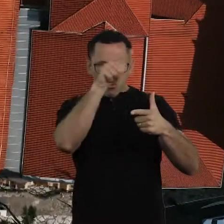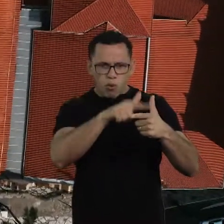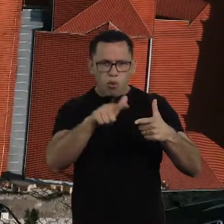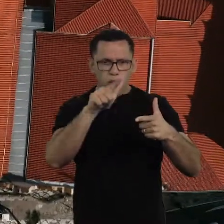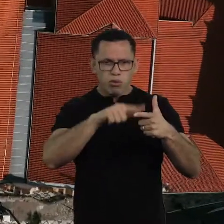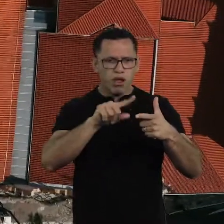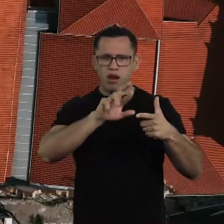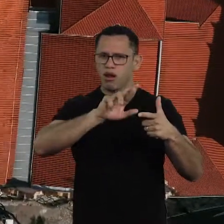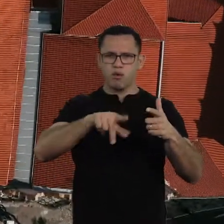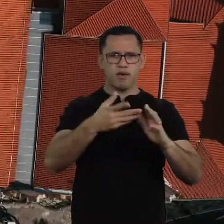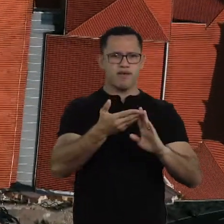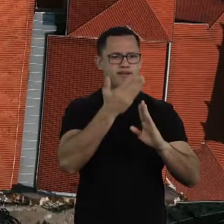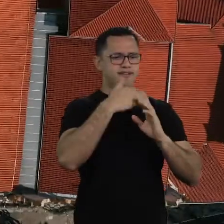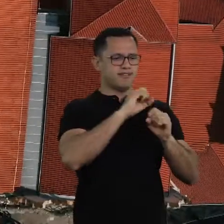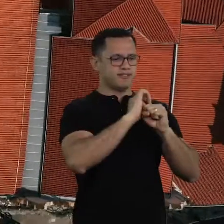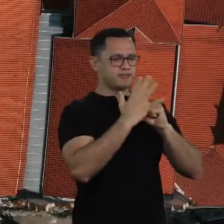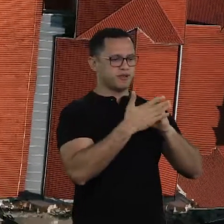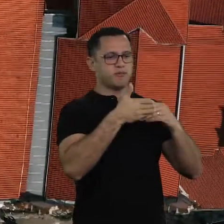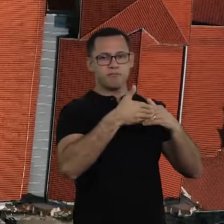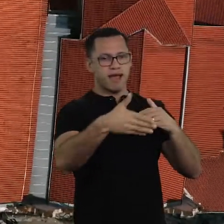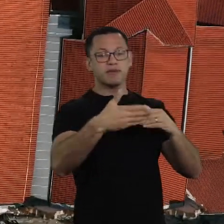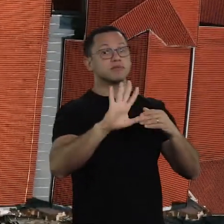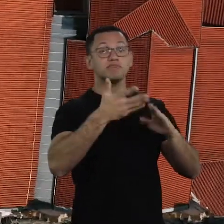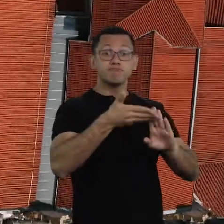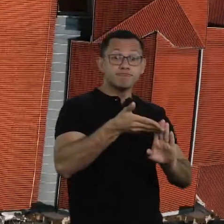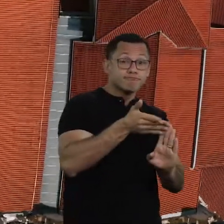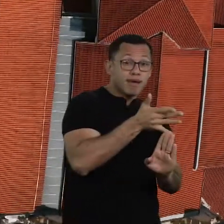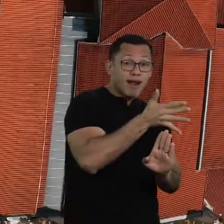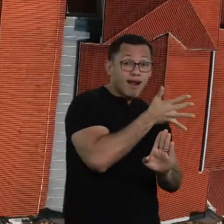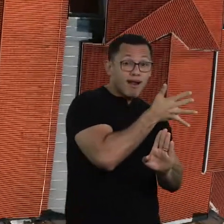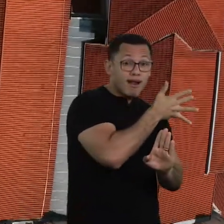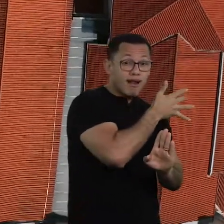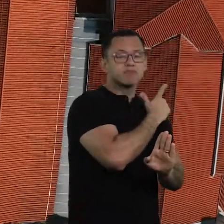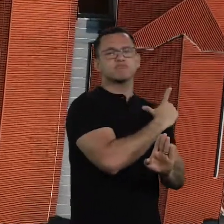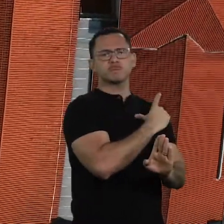didn't start with Coronavirus, but they were all here,